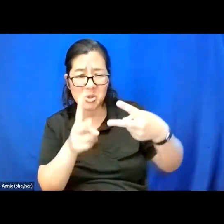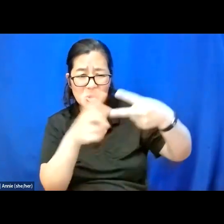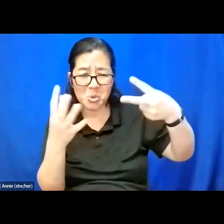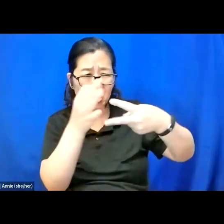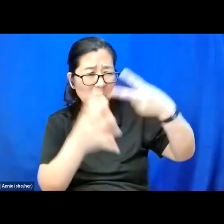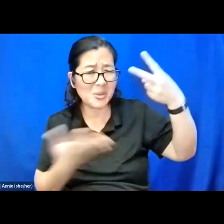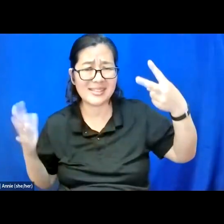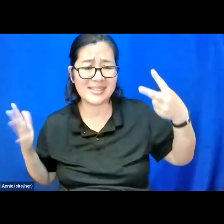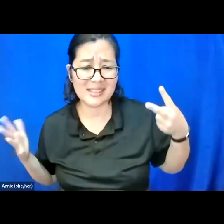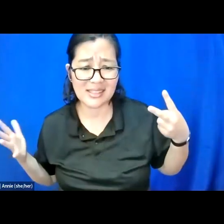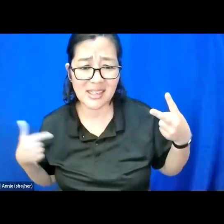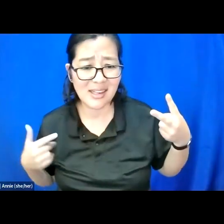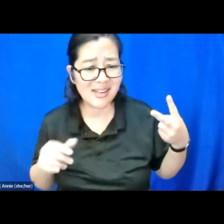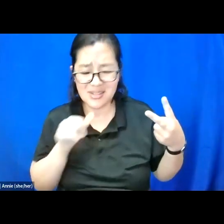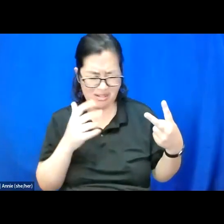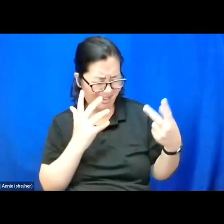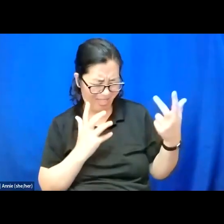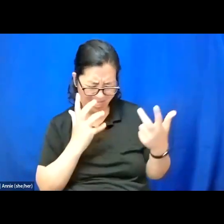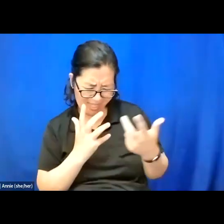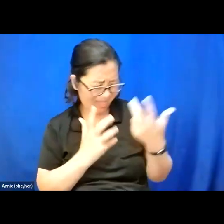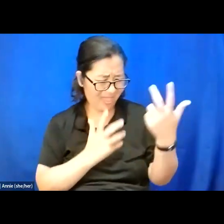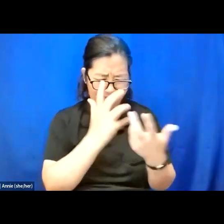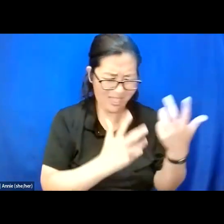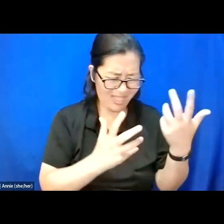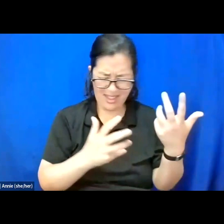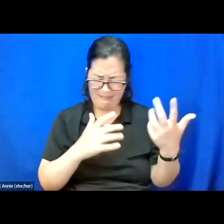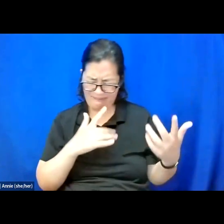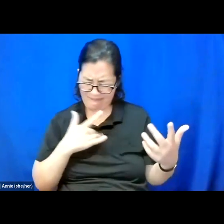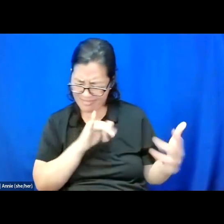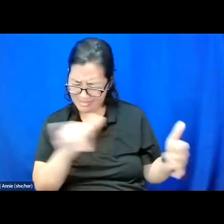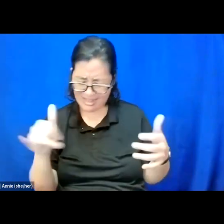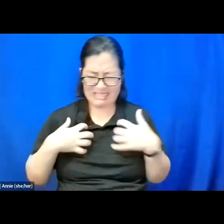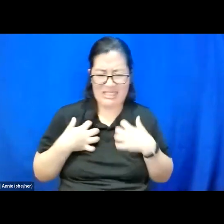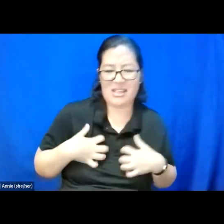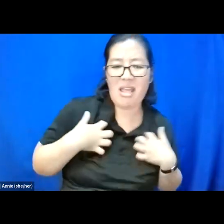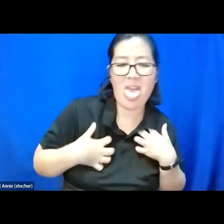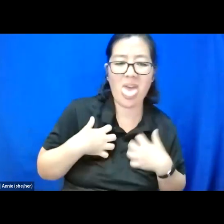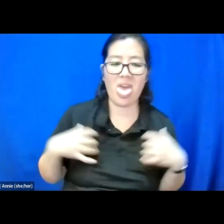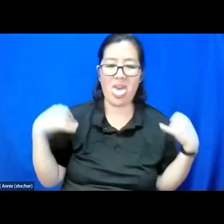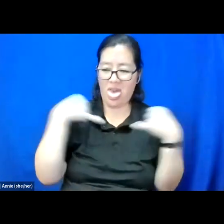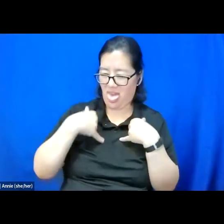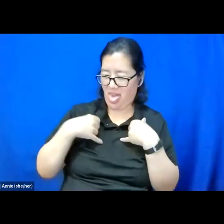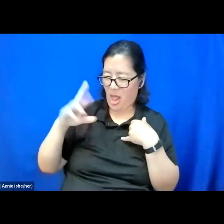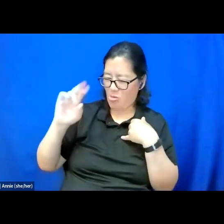that don't feel comfortable, like an itchy skin, a sweater, a rash that belonged to you,